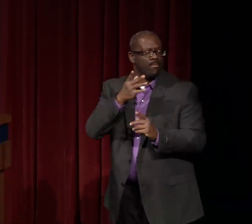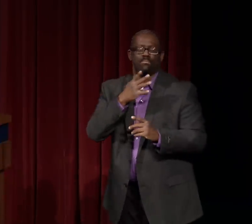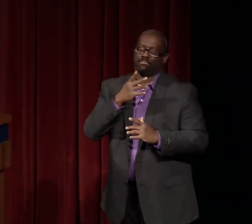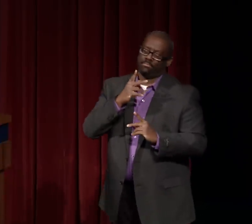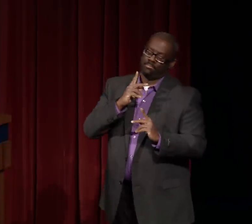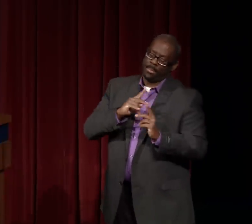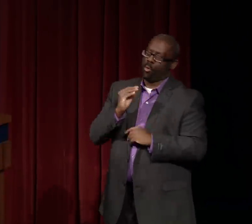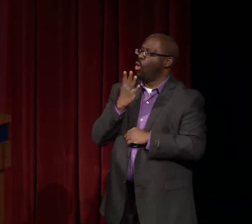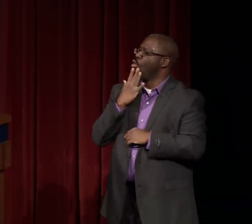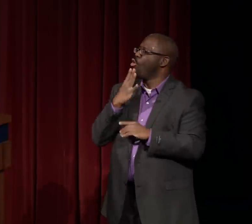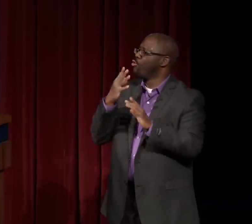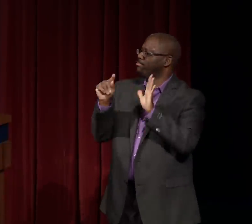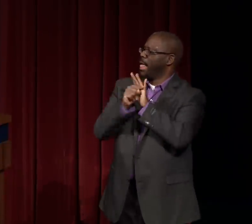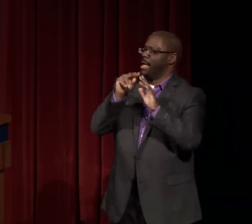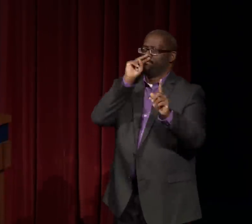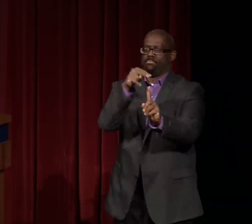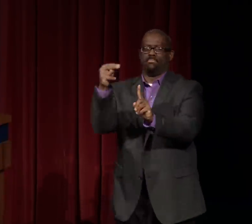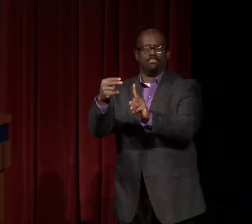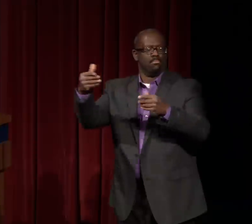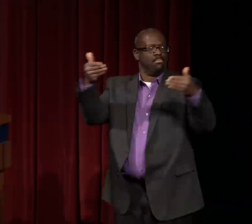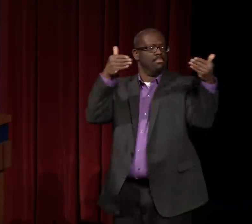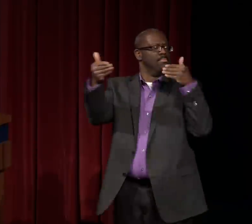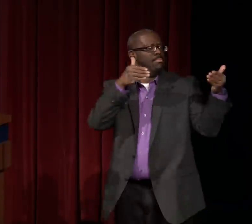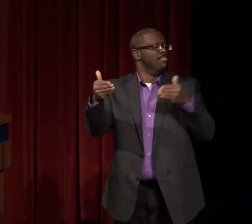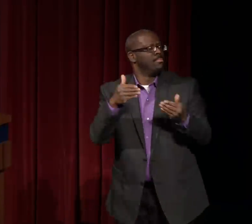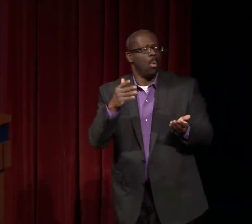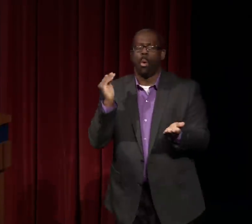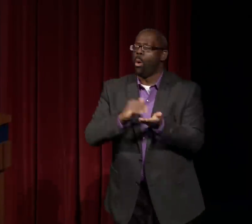in our society about people of color.